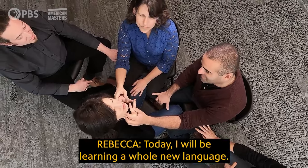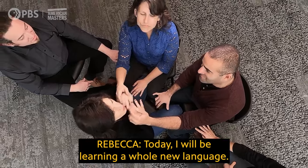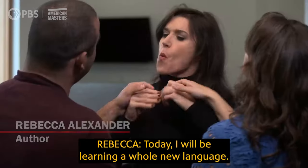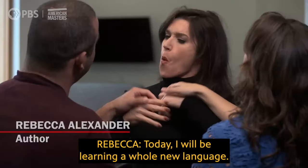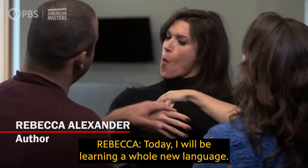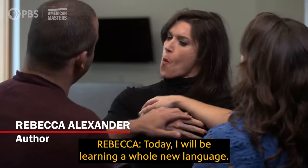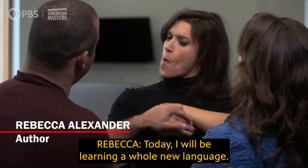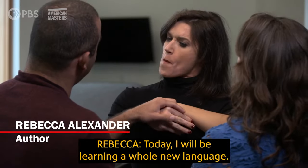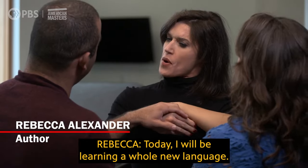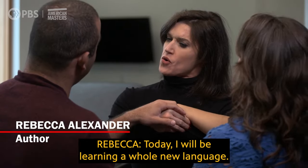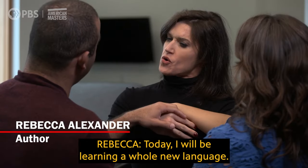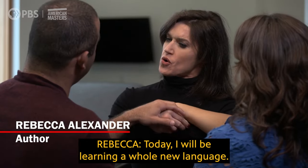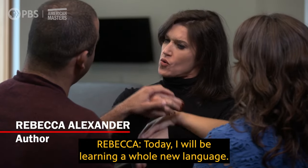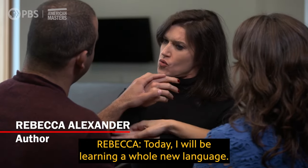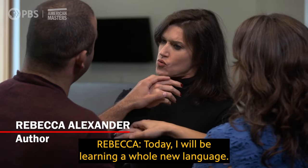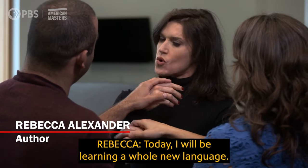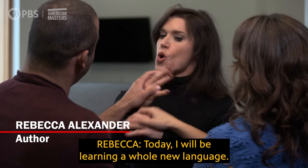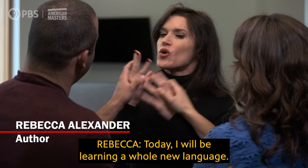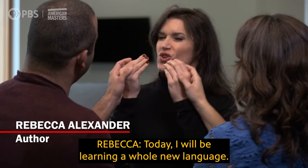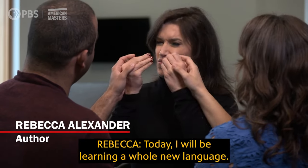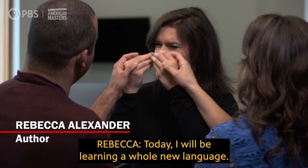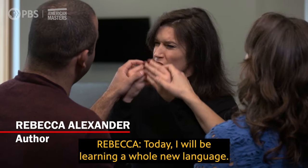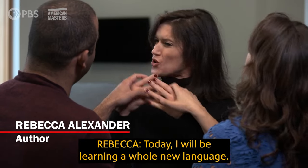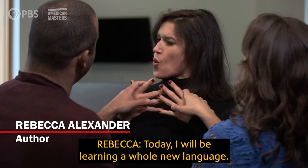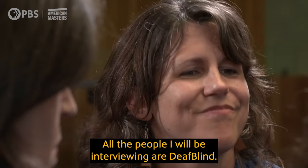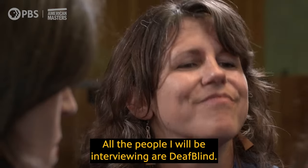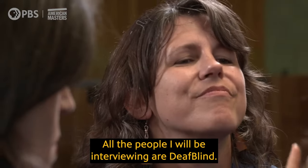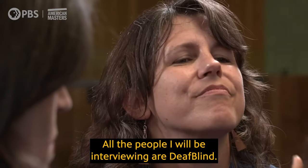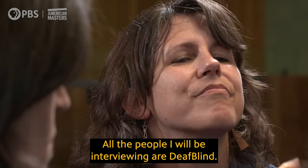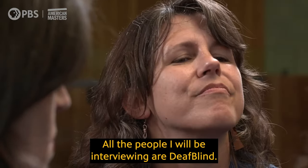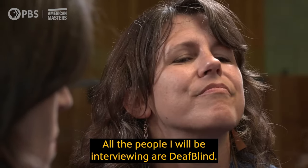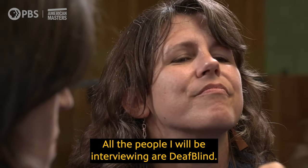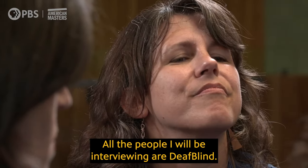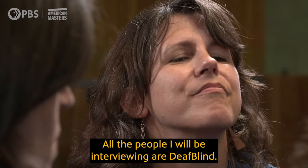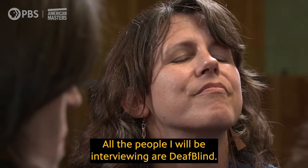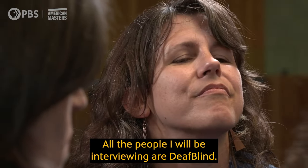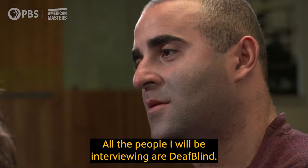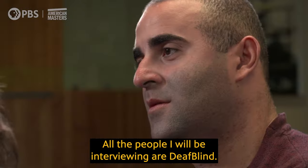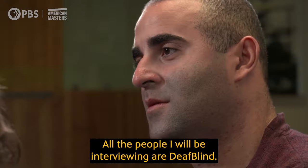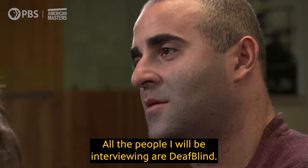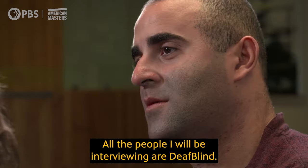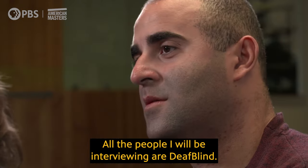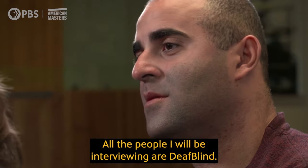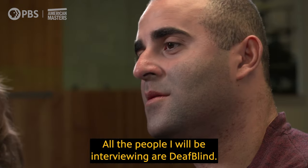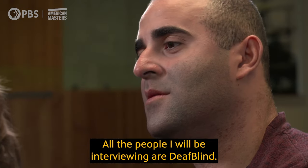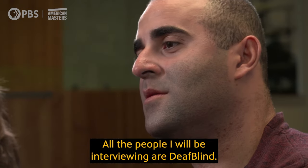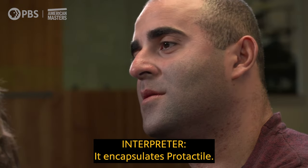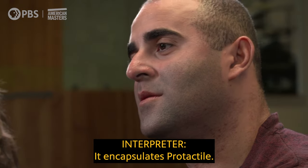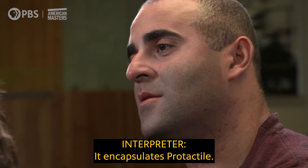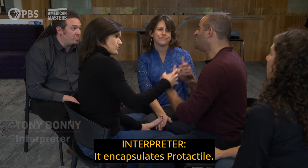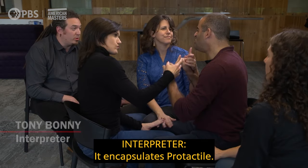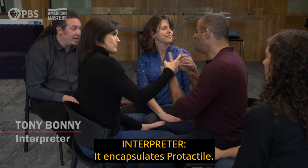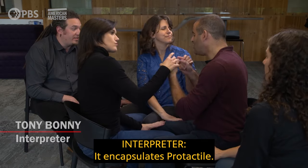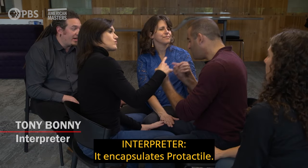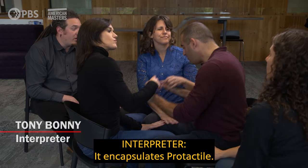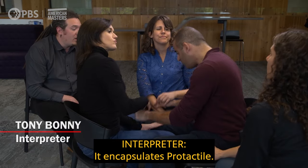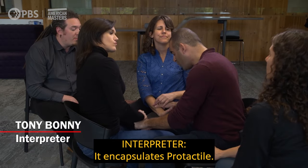Today, I will be learning a whole new language. All the people I will be interviewing are DeafBlind. It encapsulates Protactile.